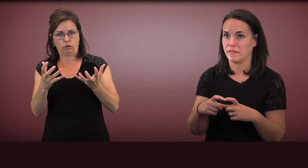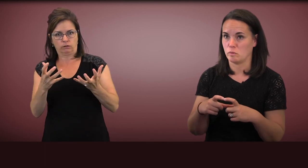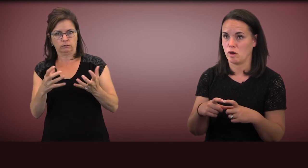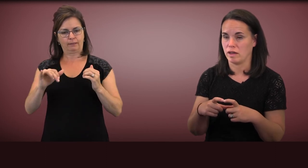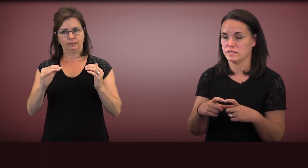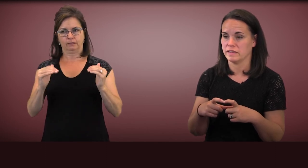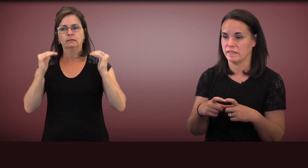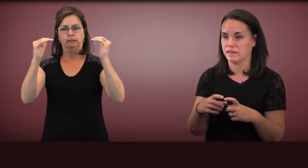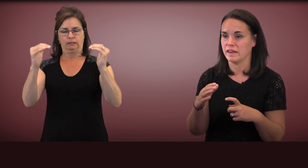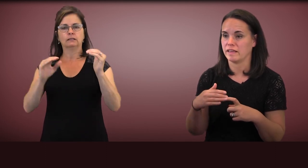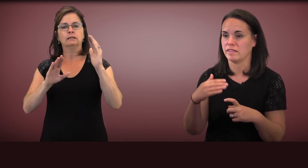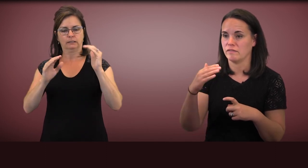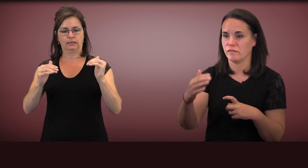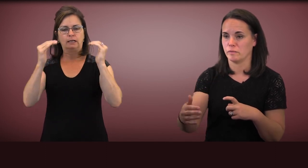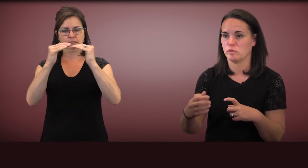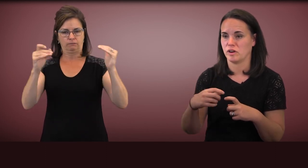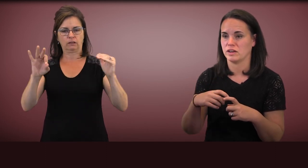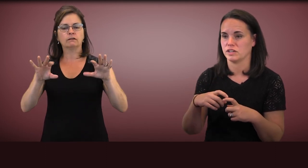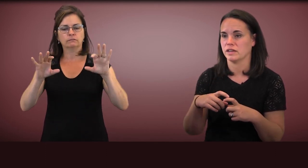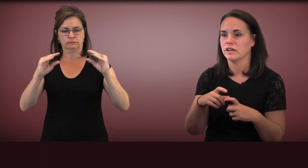that they want. It's the next level of abstraction.